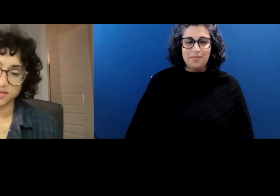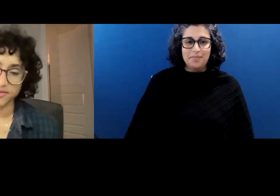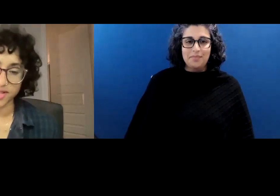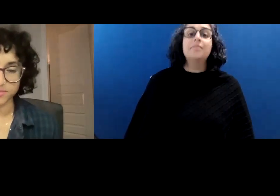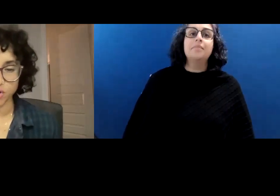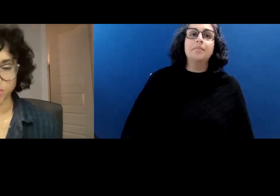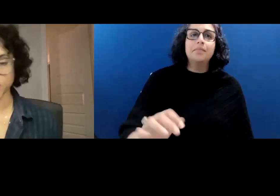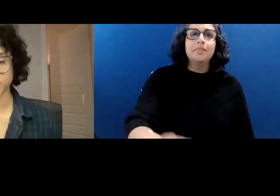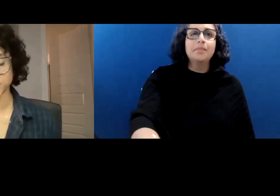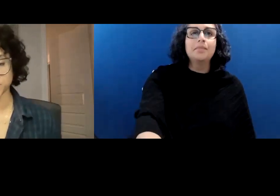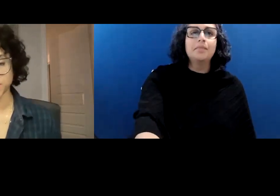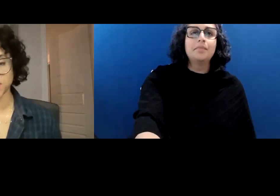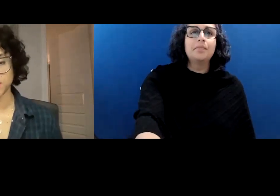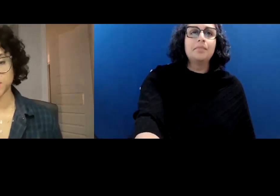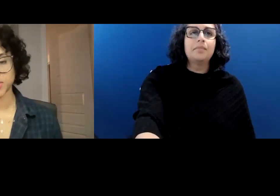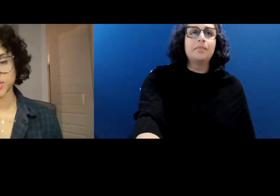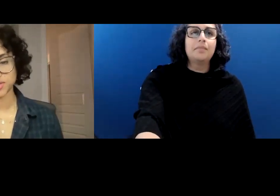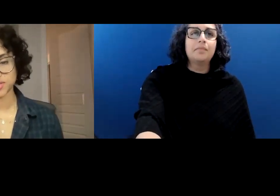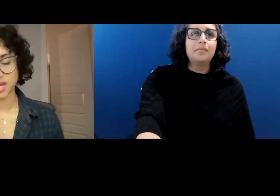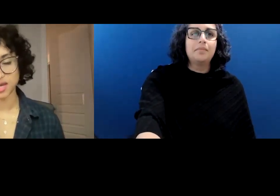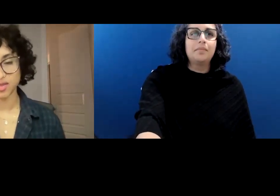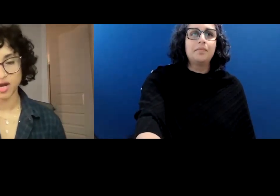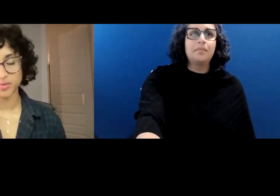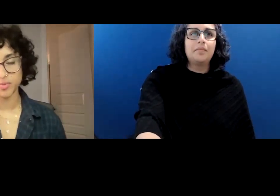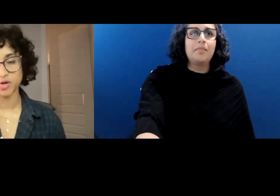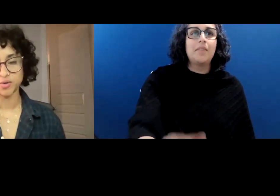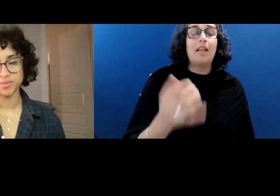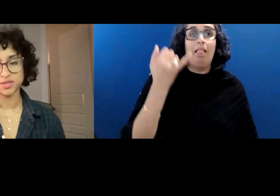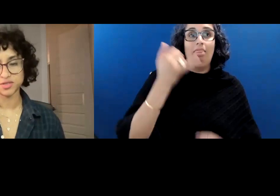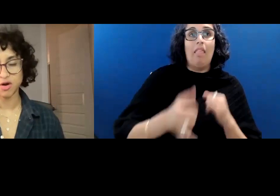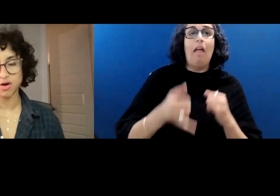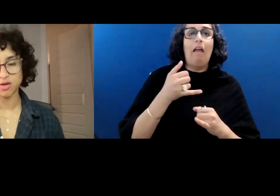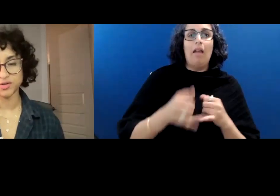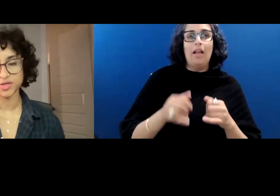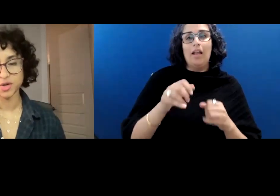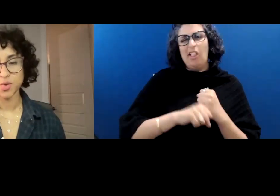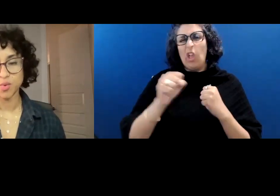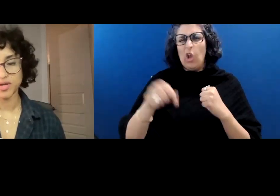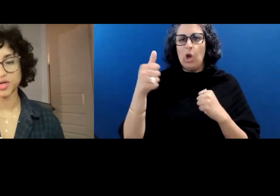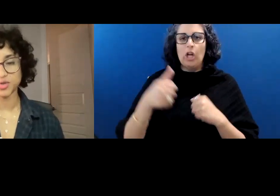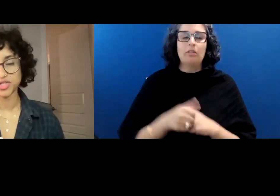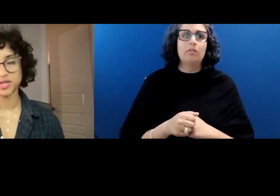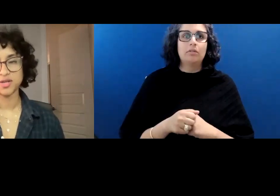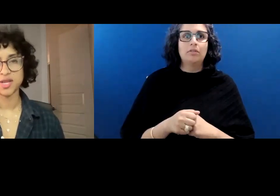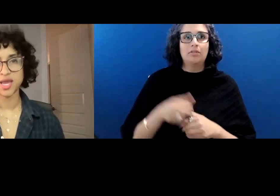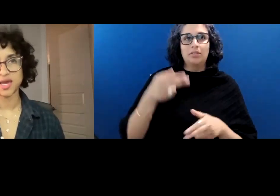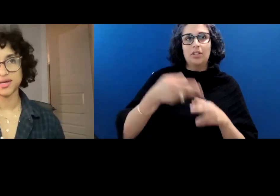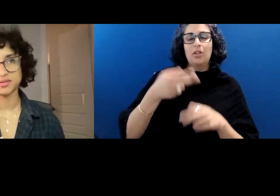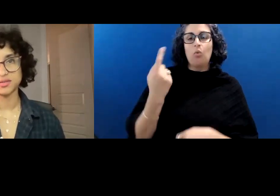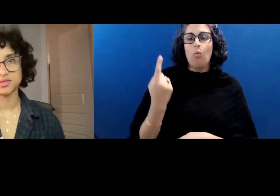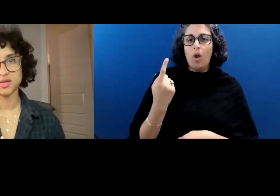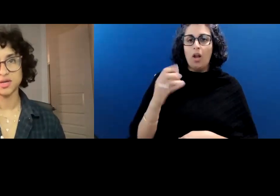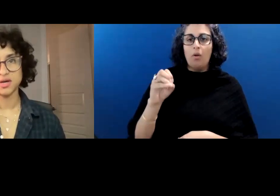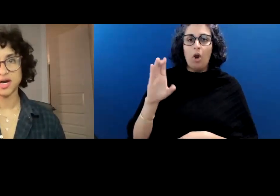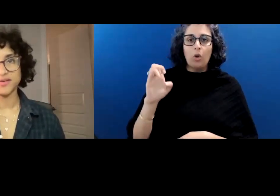And the last poem I'm going to read, which is a longer poem, is called One Ocean, and